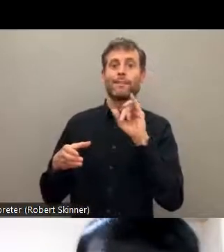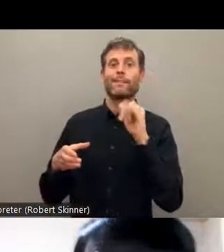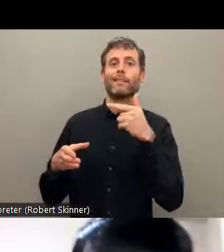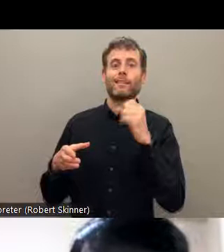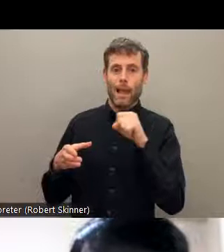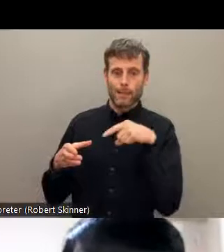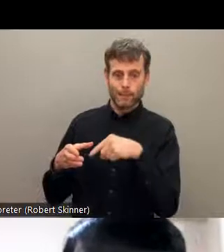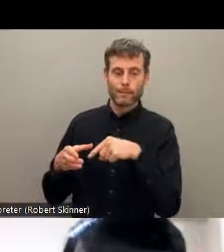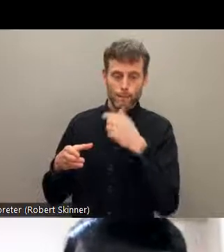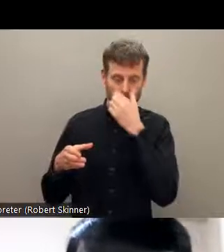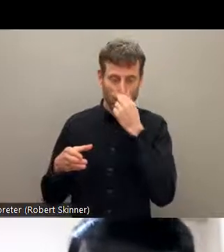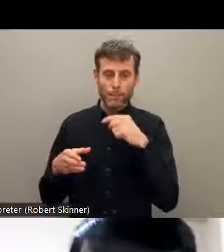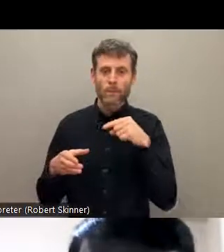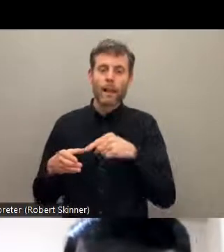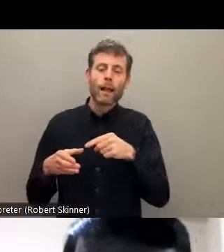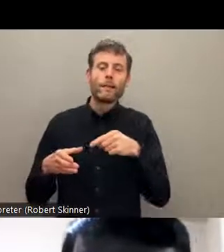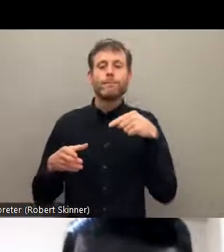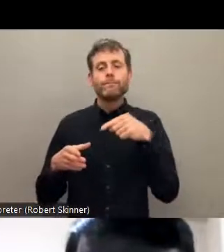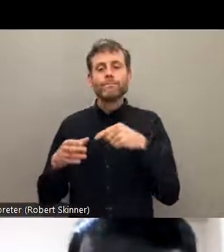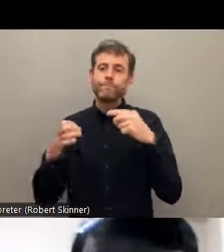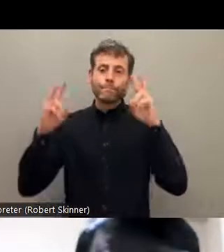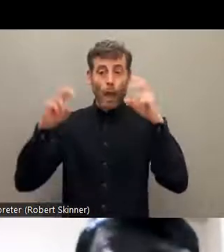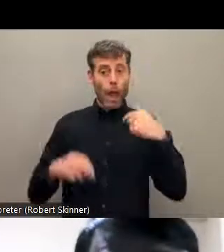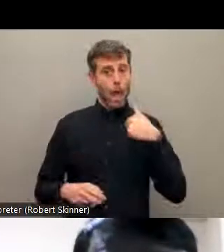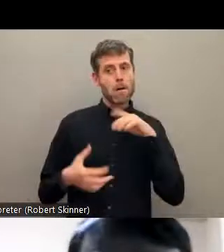They are also, because I also belong to the same